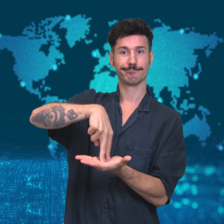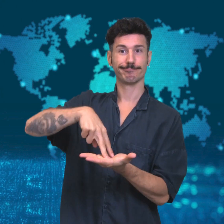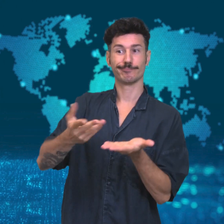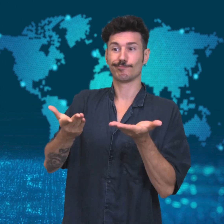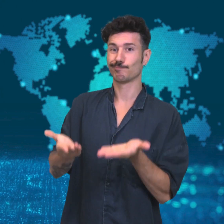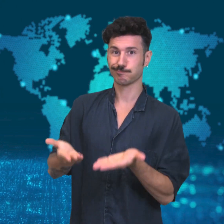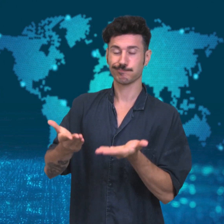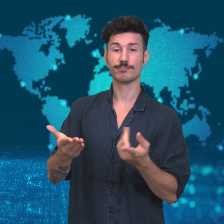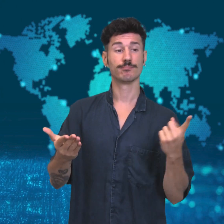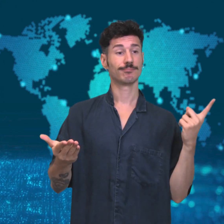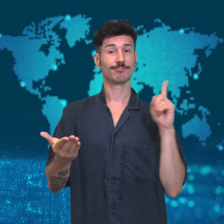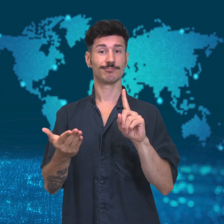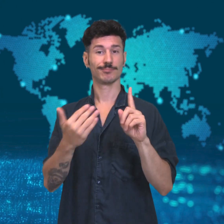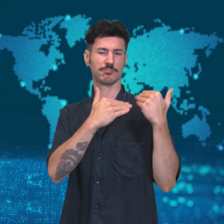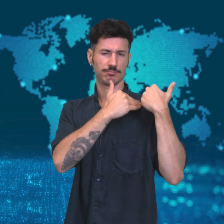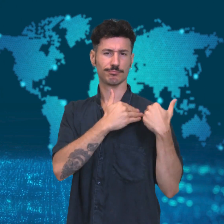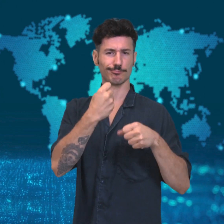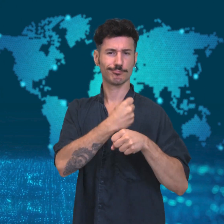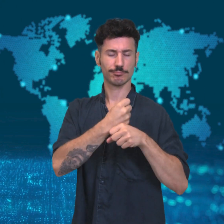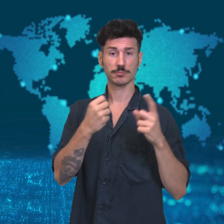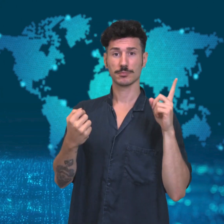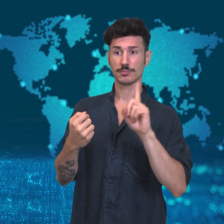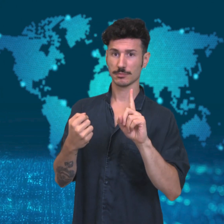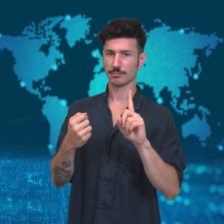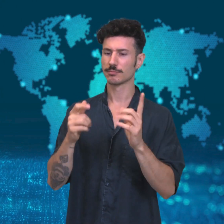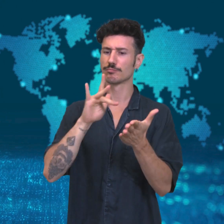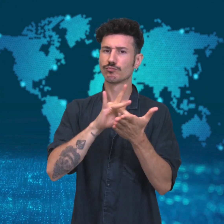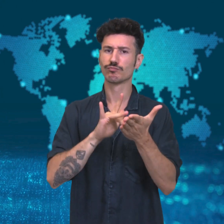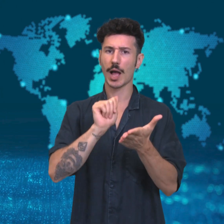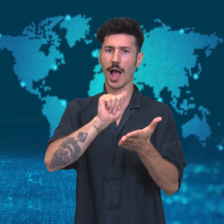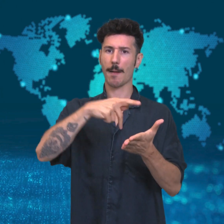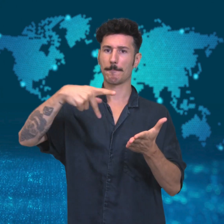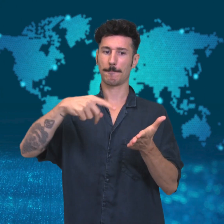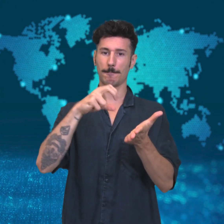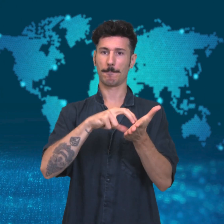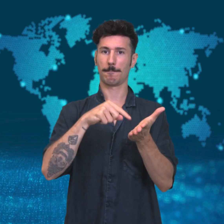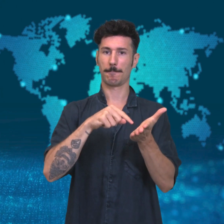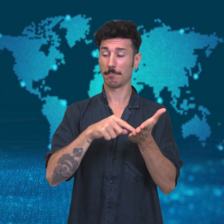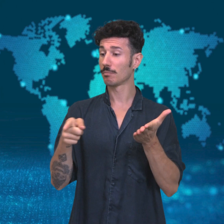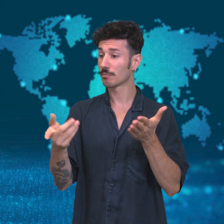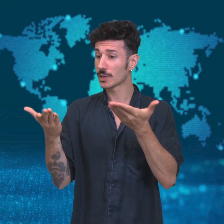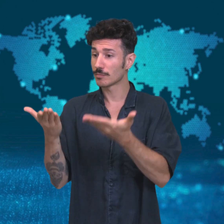Workers would then enter their measurements into an app that would